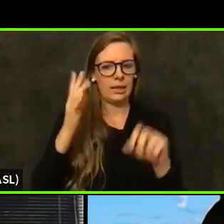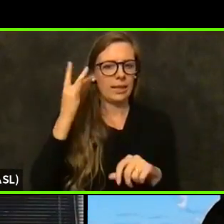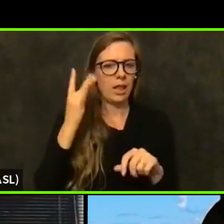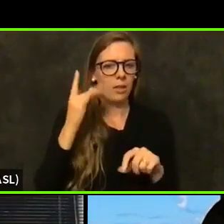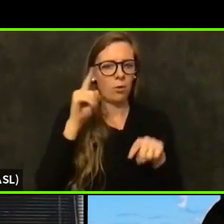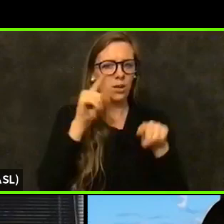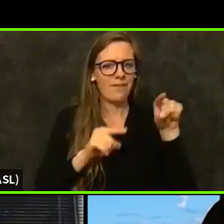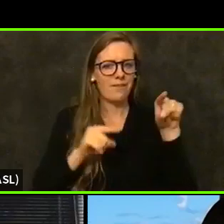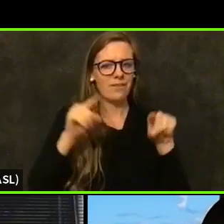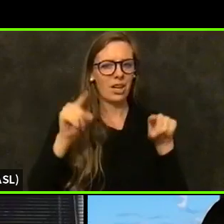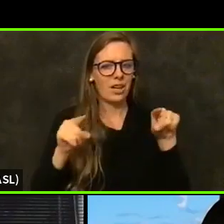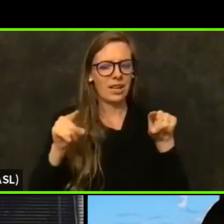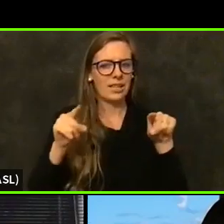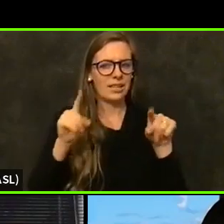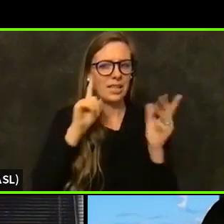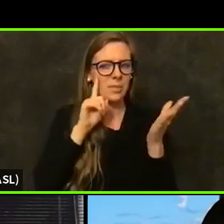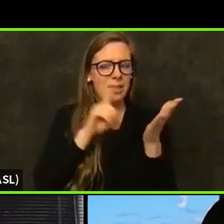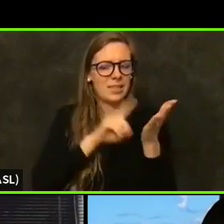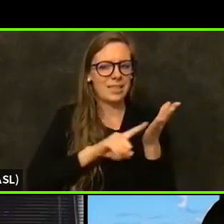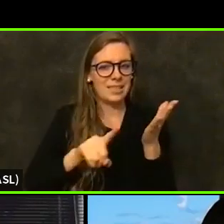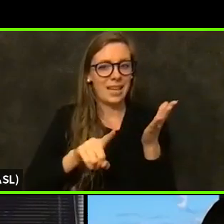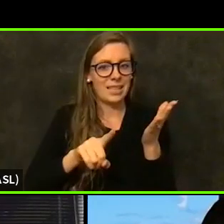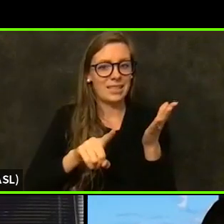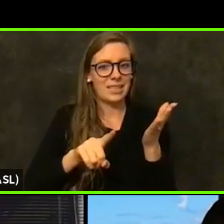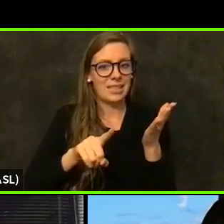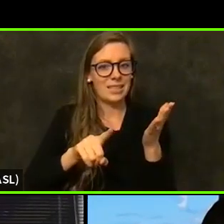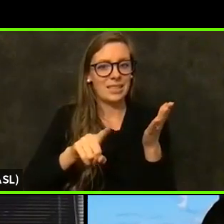has been detected in Lake County and Marin County.